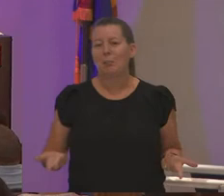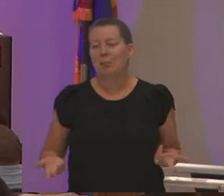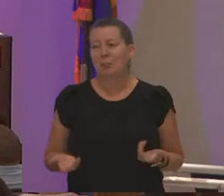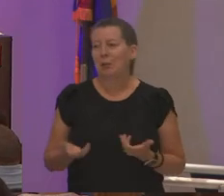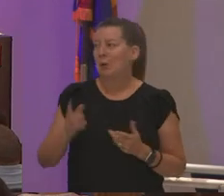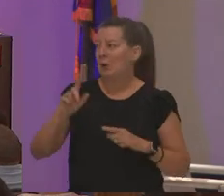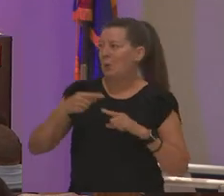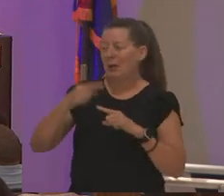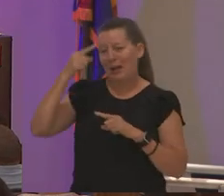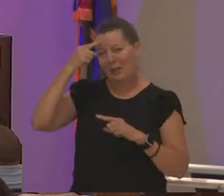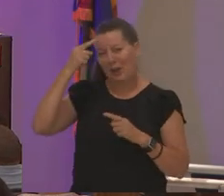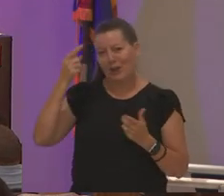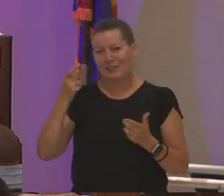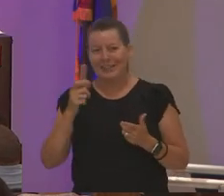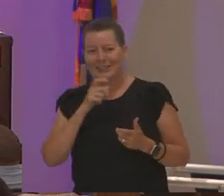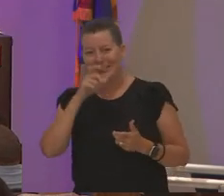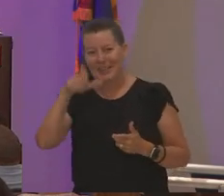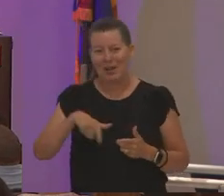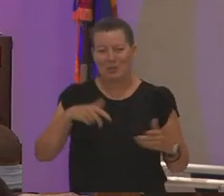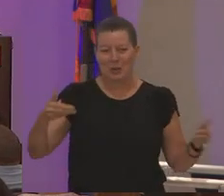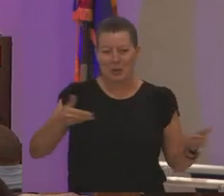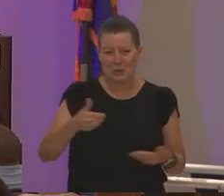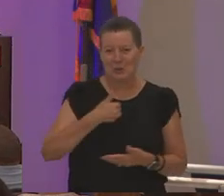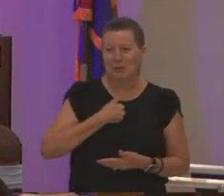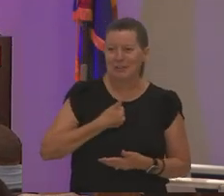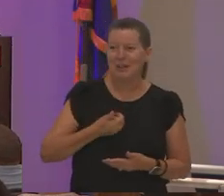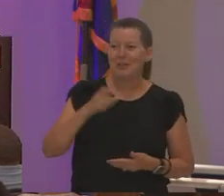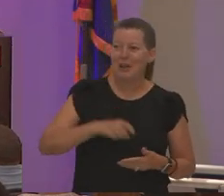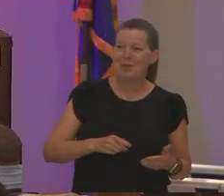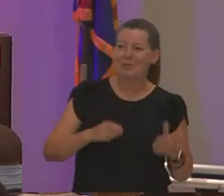i'd have to introduce myself anymore i realized i have to keep reintroducing myself but that's